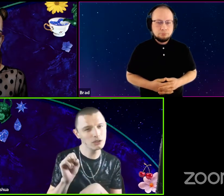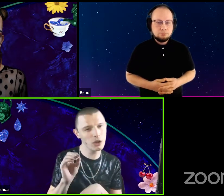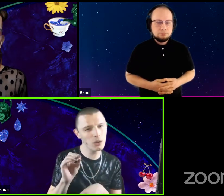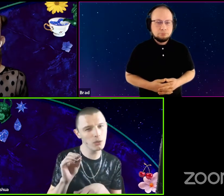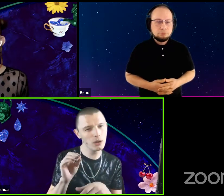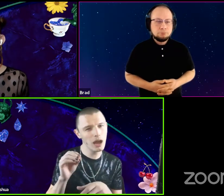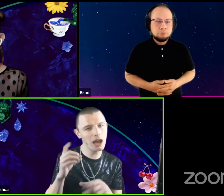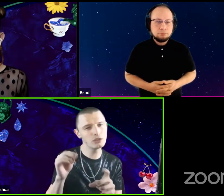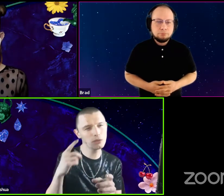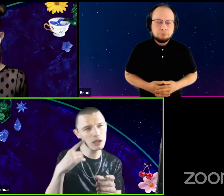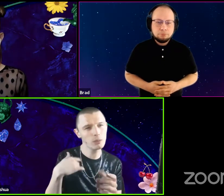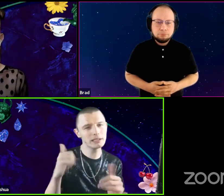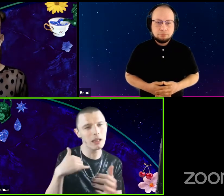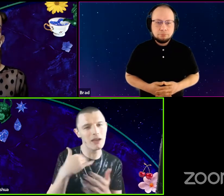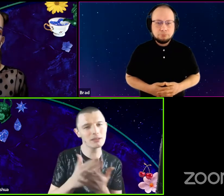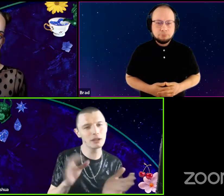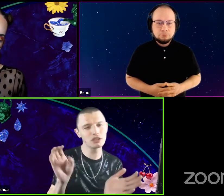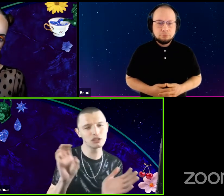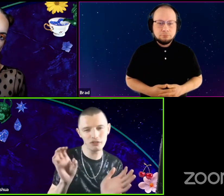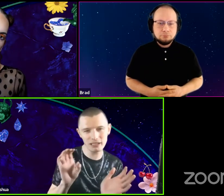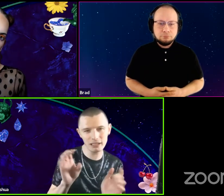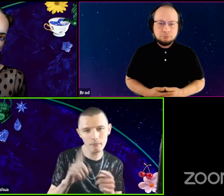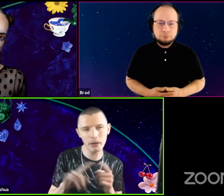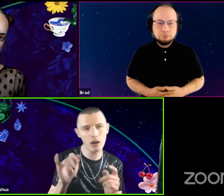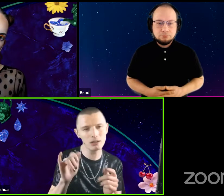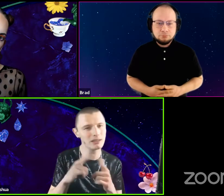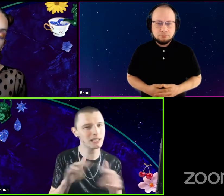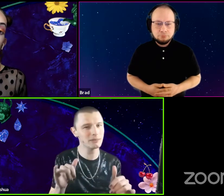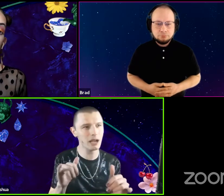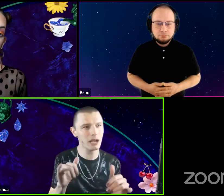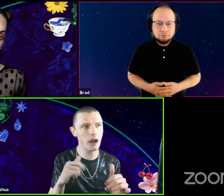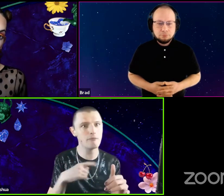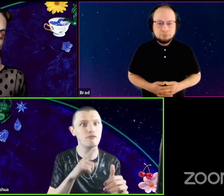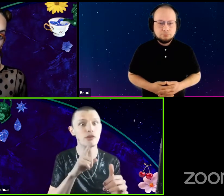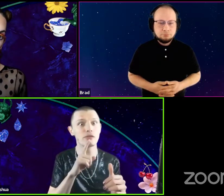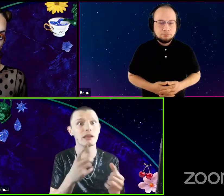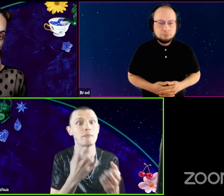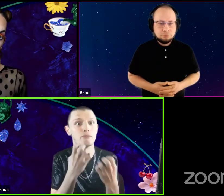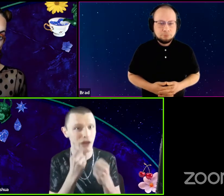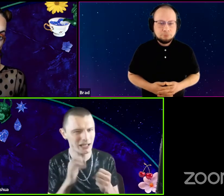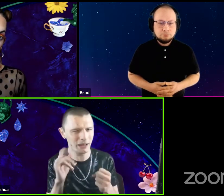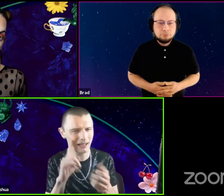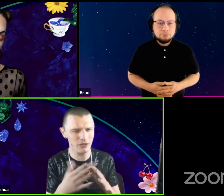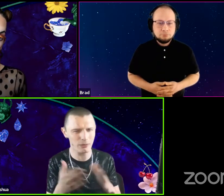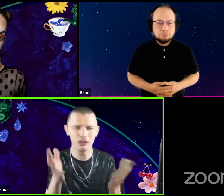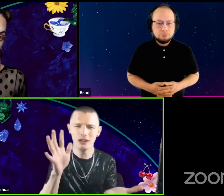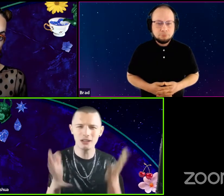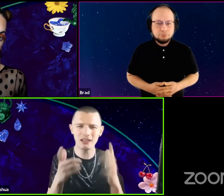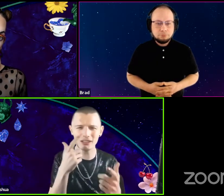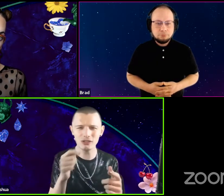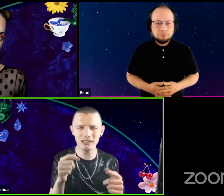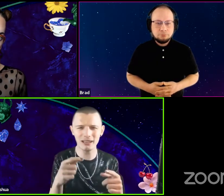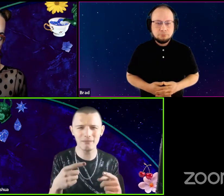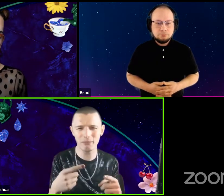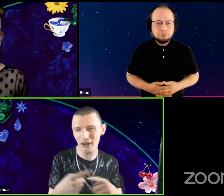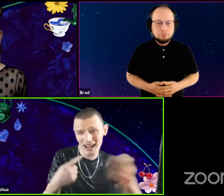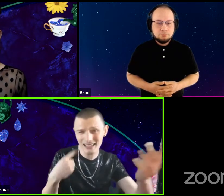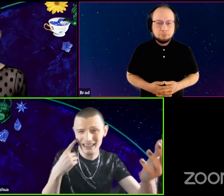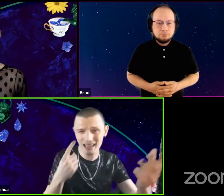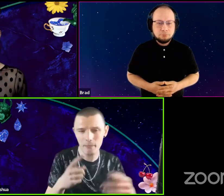So I do think we still have some conservatism, but also at the same time, I've been really, really embraced by the deaf community. Just an interesting paradox, I think.